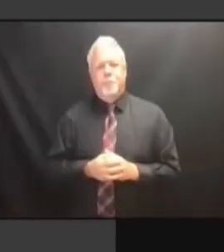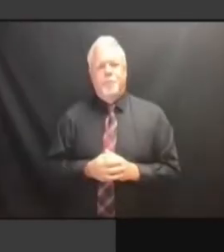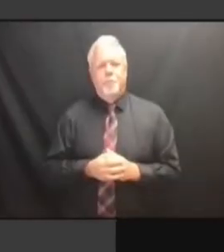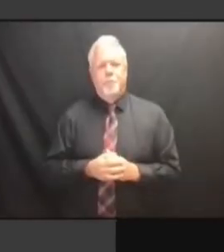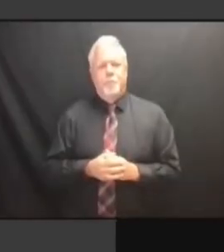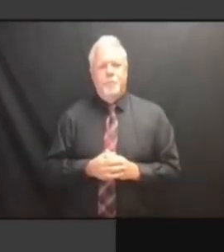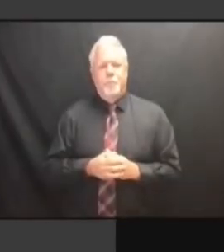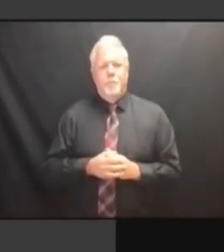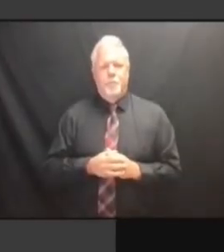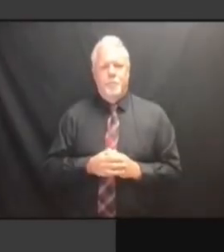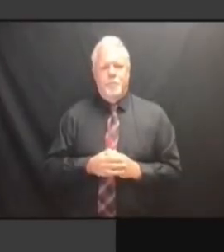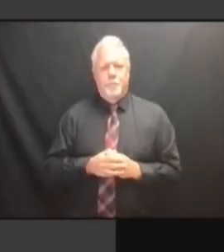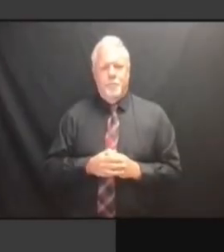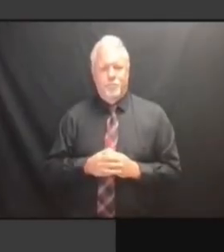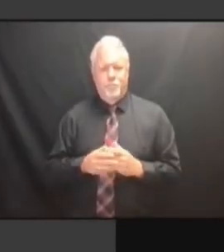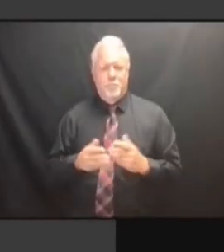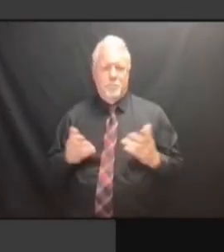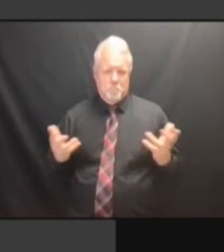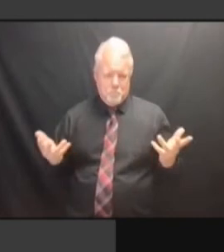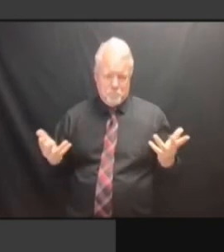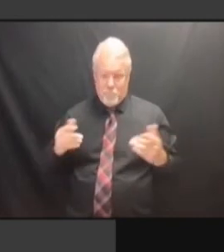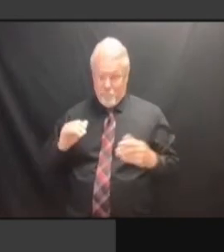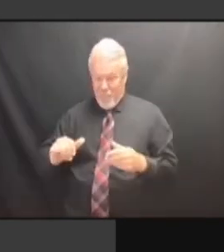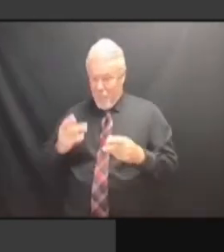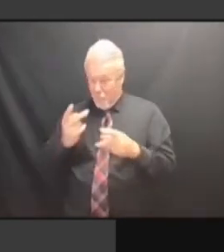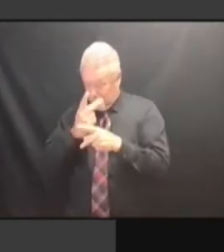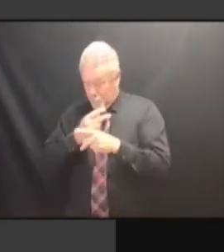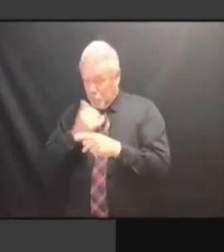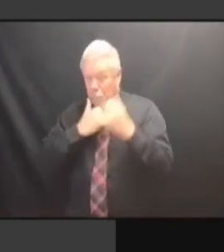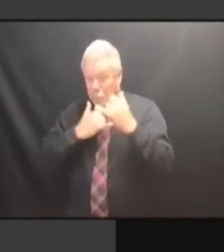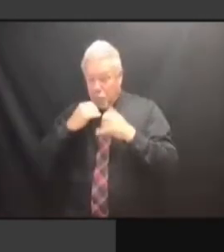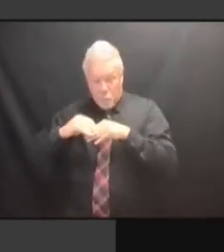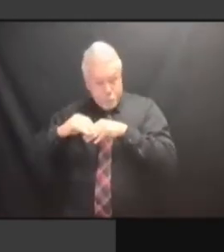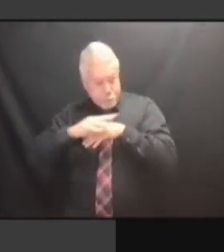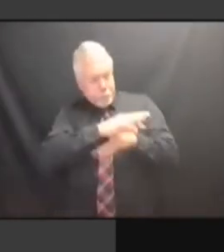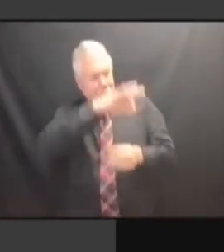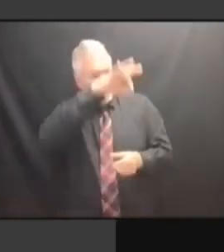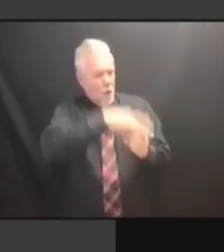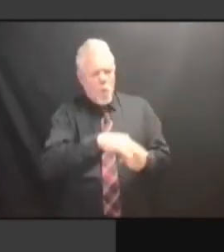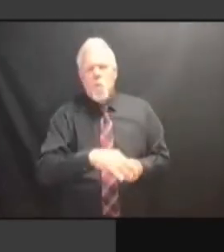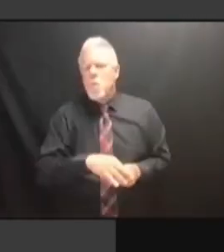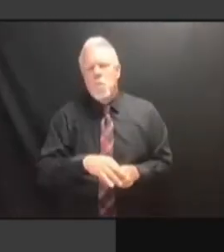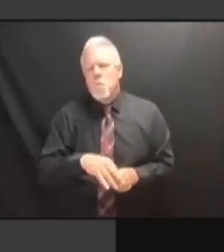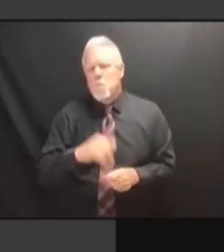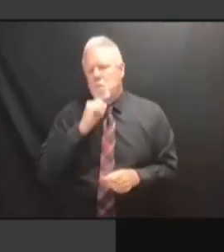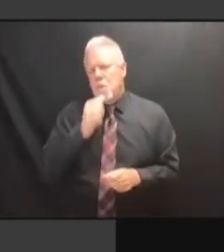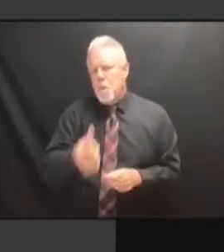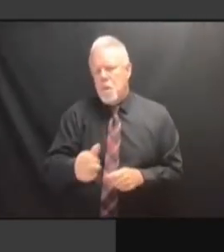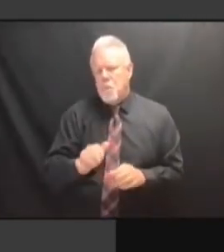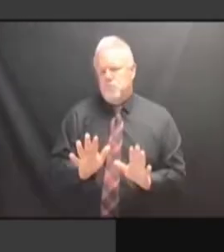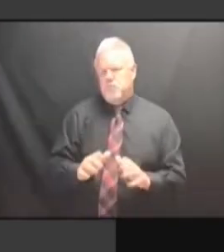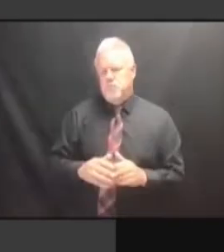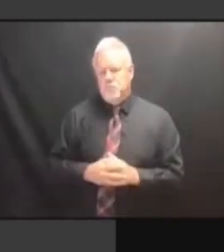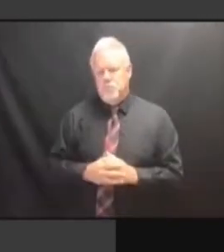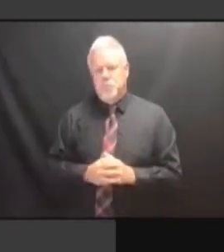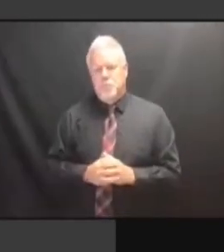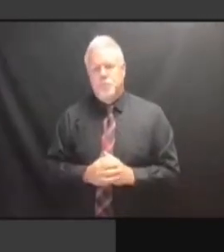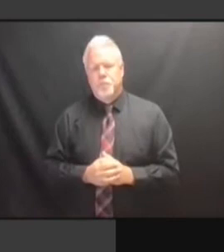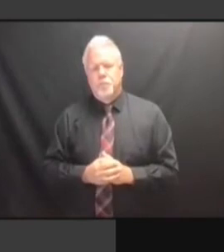OF WHAT THEY ADMITTED BEING OVERWHELMED BY SOME OF THE OVERWHELMED BY SOME OF THE OVERWHELMED BY SOME OF THE AMOUNT OVERWHELMED BY SOME OF THE AMOUNT OF OVERWHELMED BY SOME OF THE AMOUNT OF PAPER OVERWHELMED BY SOME OF THE AMOUNT OF PAPER THAT OVERWHELMED BY SOME OF THE AMOUNT OF PAPER THAT THEY OVERWHELMED BY SOME OF THE AMOUNT OF PAPER THAT THEY HAD OVERWHELMED BY SOME OF THE AMOUNT OF PAPER THAT THEY HAD TO AMOUNT OF PAPER THAT THEY HAD TO AMOUNT OF PAPER THAT THEY HAD TO DEAL AMOUNT OF PAPER THAT THEY HAD TO DEAL WITH AMOUNT OF PAPER THAT THEY HAD TO DEAL WITH AND AMOUNT OF PAPER THAT THEY HAD TO DEAL WITH AND WHAT AMOUNT OF PAPER THAT THEY HAD TO DEAL WITH AND WHAT THEY AMOUNT OF PAPER THAT THEY HAD TO DEAL WITH AND WHAT THEY SAID AMOUNT OF PAPER THAT THEY HAD TO DEAL WITH AND WHAT THEY SAID WAS DEAL WITH AND WHAT THEY SAID WAS DEAL WITH AND WHAT THEY SAID WAS CONSTRICTIONS DEAL WITH AND WHAT THEY SAID WAS CONSTRICTIONS WITH DEAL WITH AND WHAT THEY SAID WAS CONSTRICTIONS WITH SPACE DEAL WITH AND WHAT THEY SAID WAS CONSTRICTIONS WITH SPACE FOR CONSTRICTIONS WITH SPACE FOR CONSTRICTIONS WITH SPACE FOR HANDLING